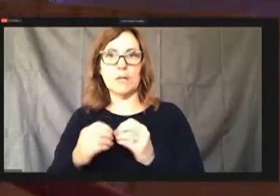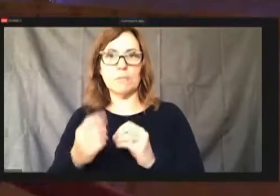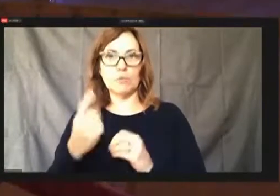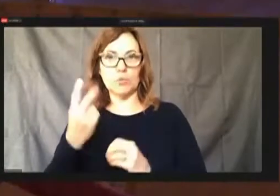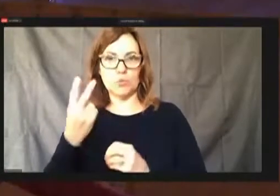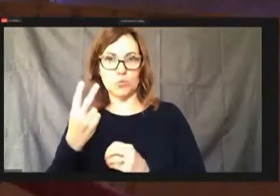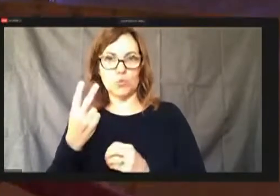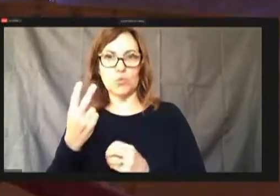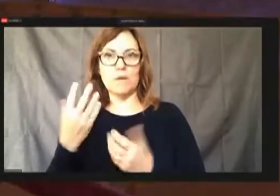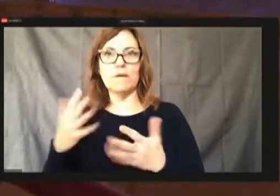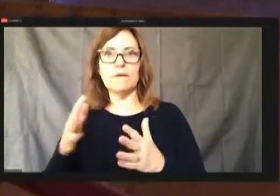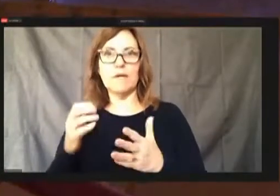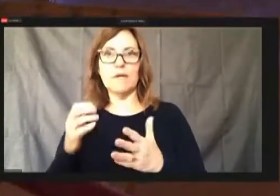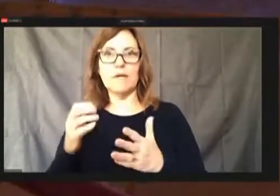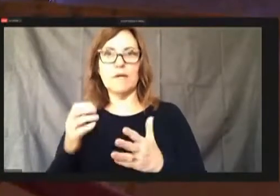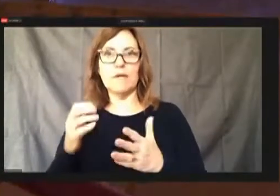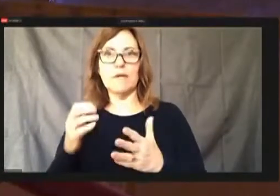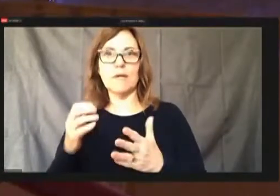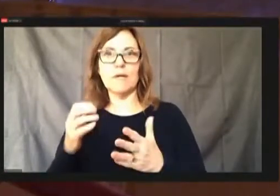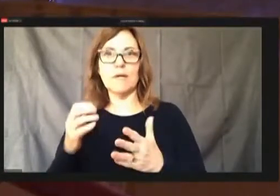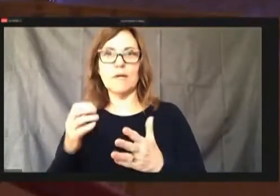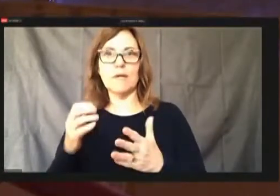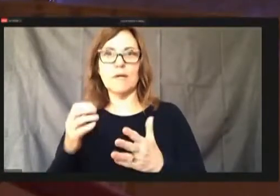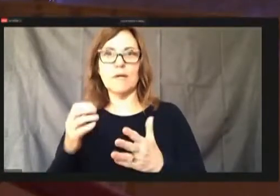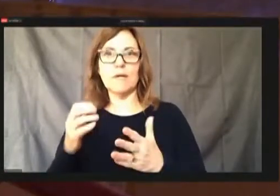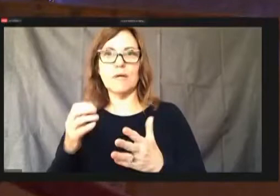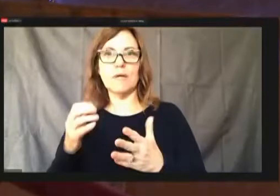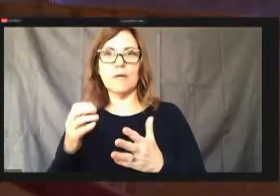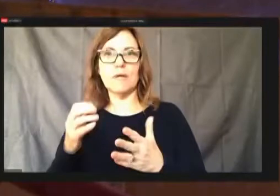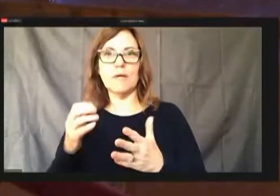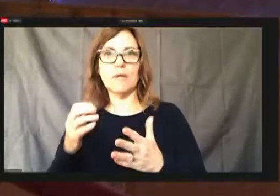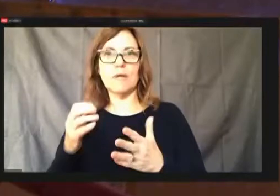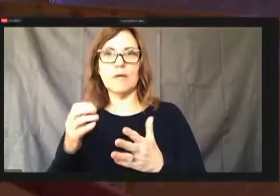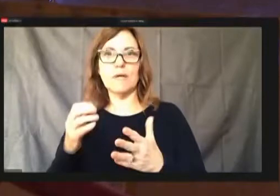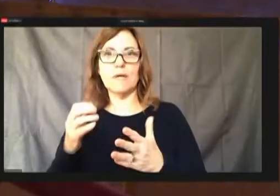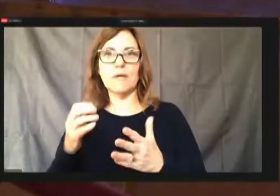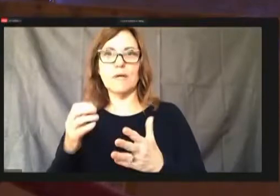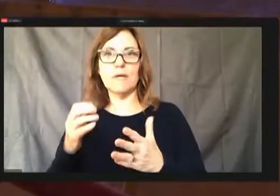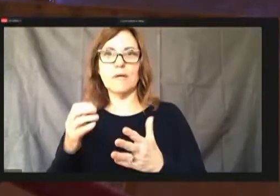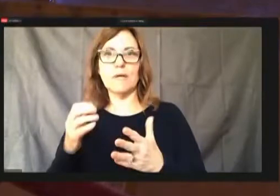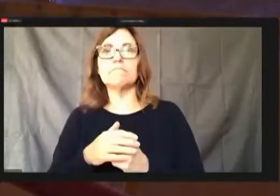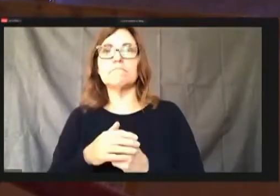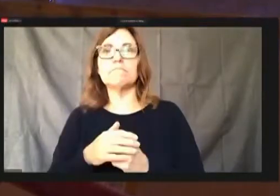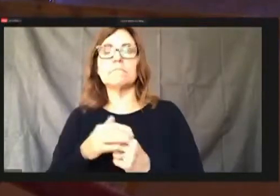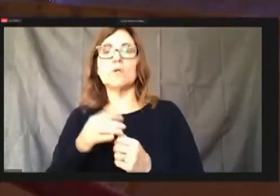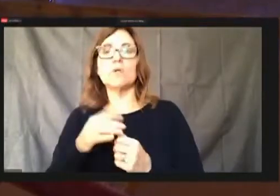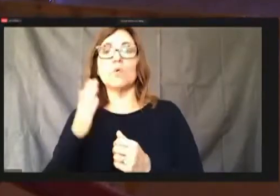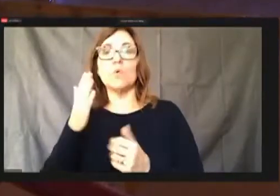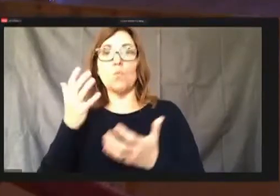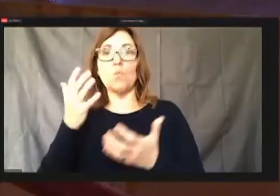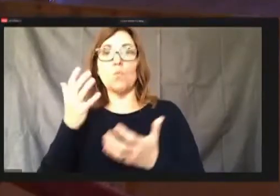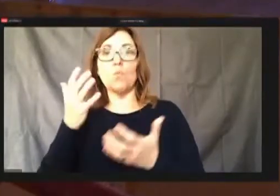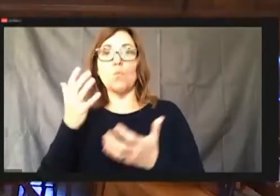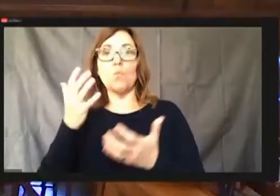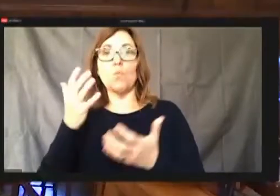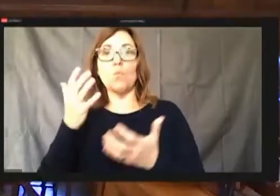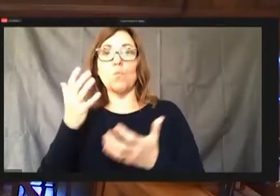add a form into the Department of Public Works for painters who has not had a foreman wishing to improve.